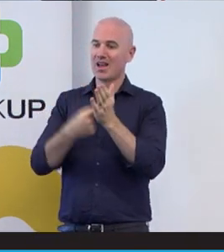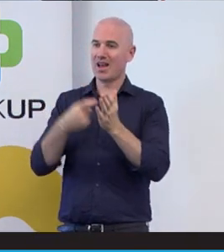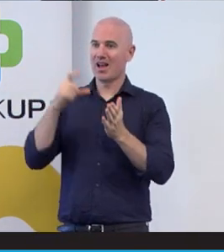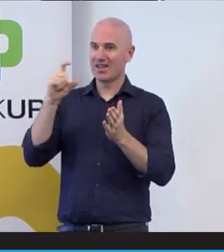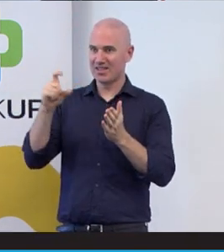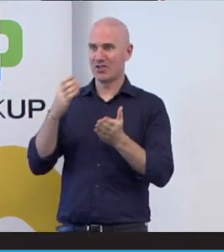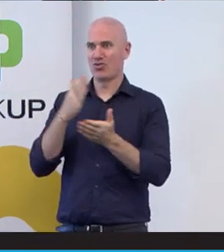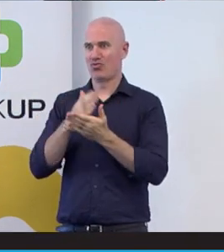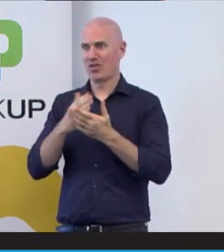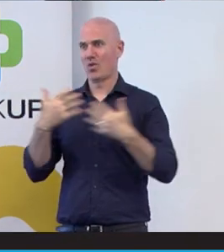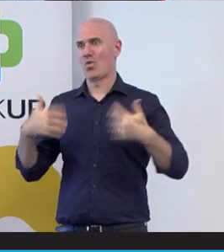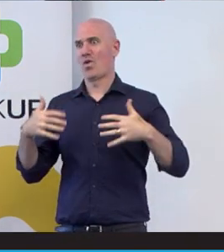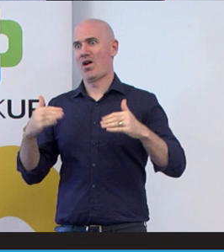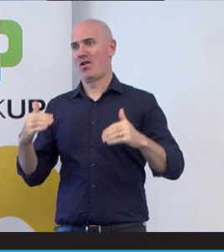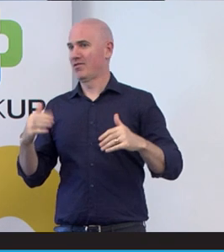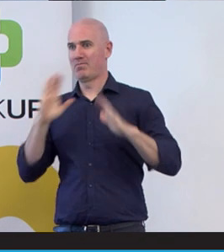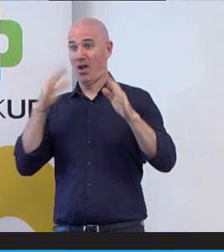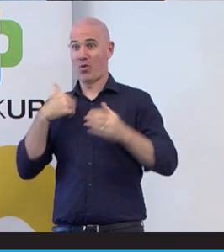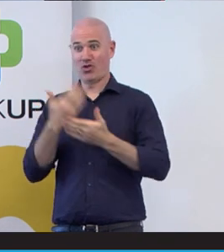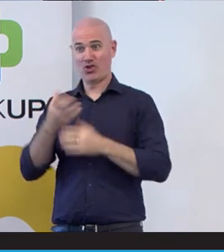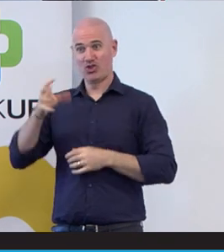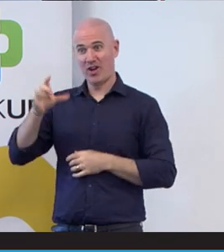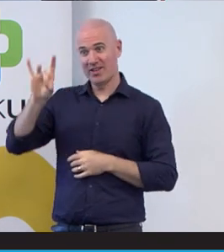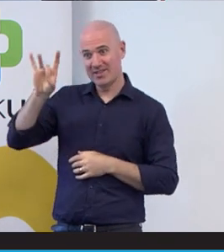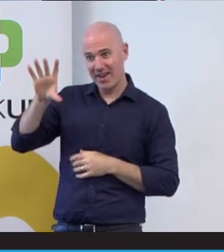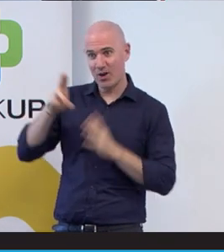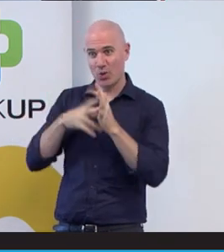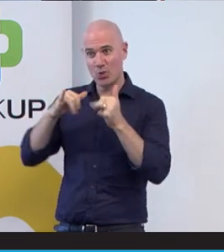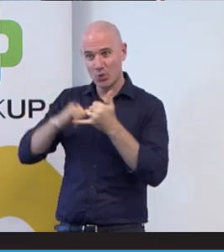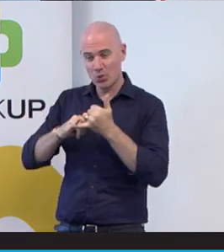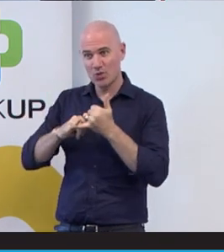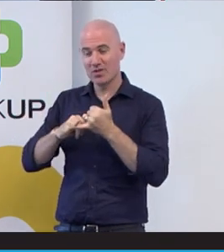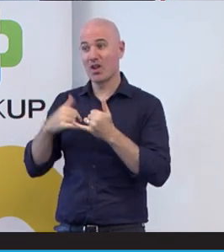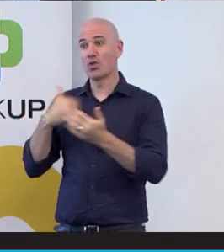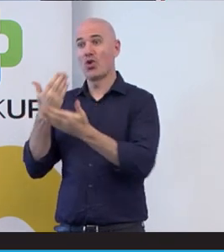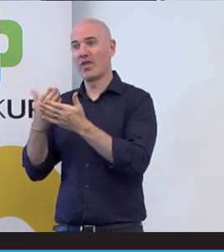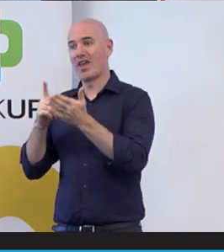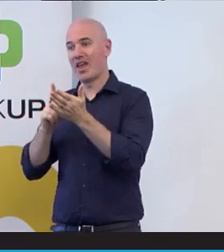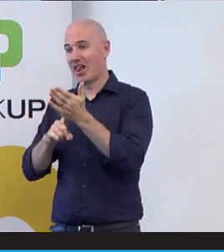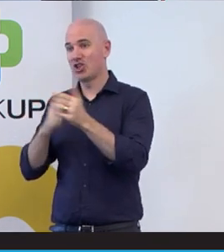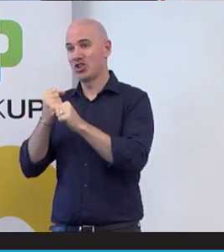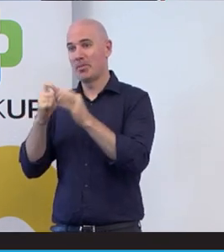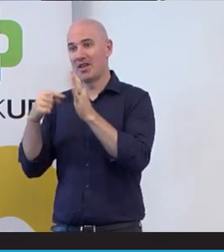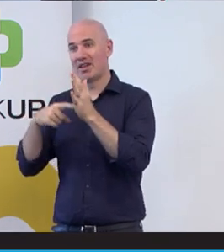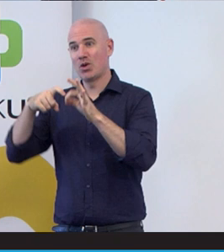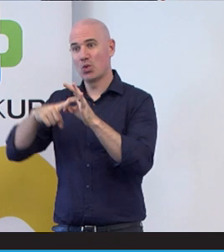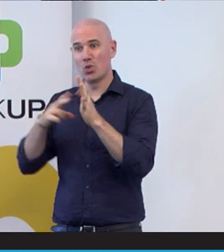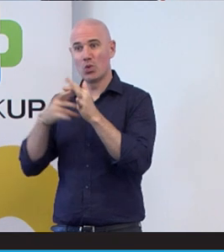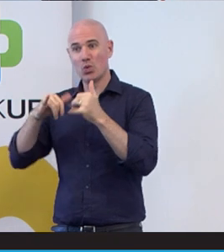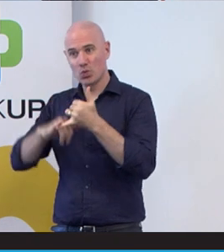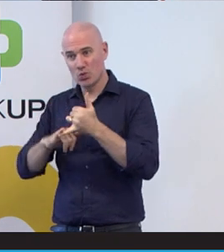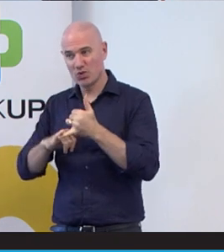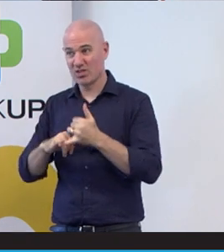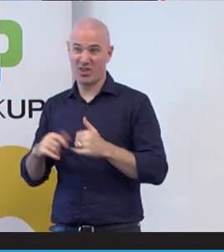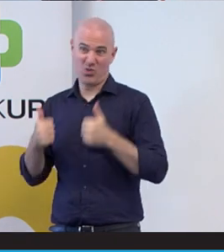Ten news in the media and on the LGBTQ news and that was a really good highlight